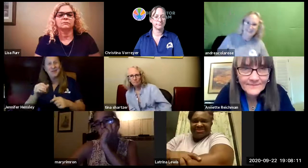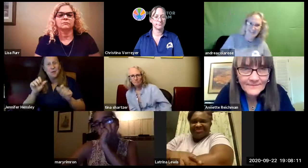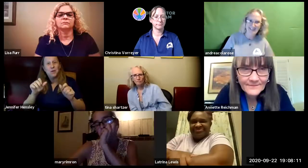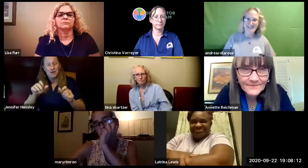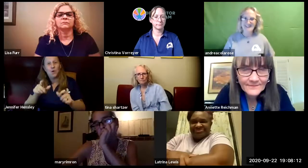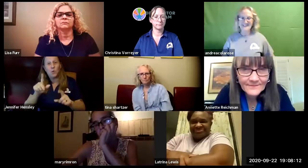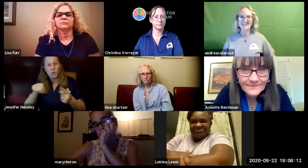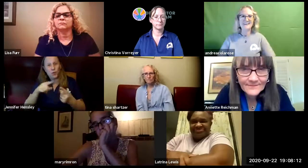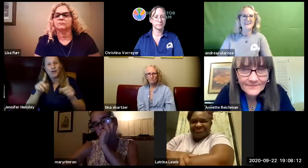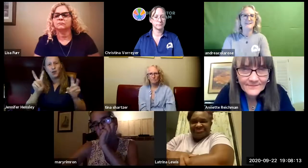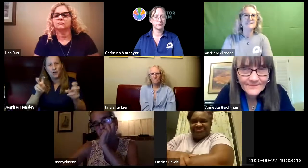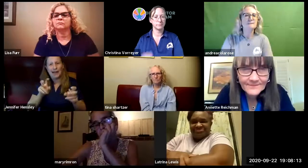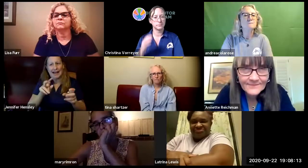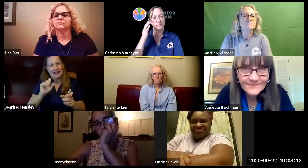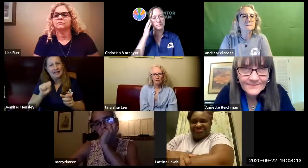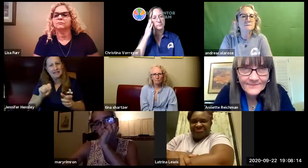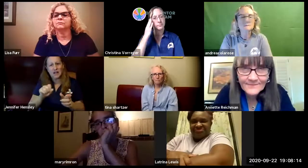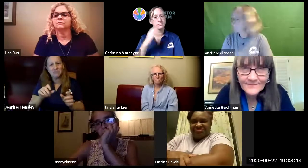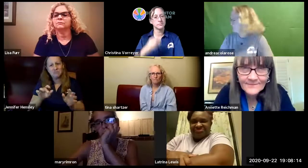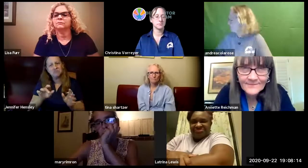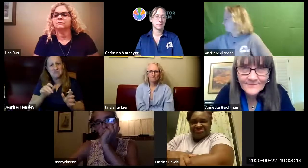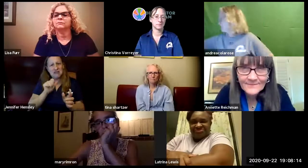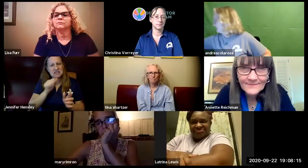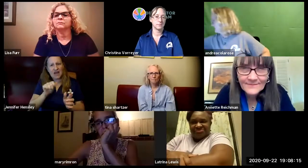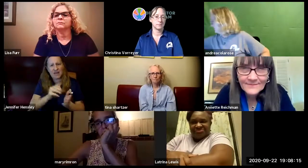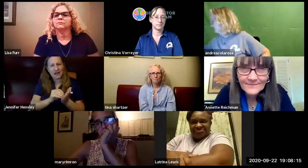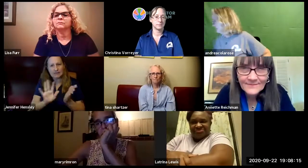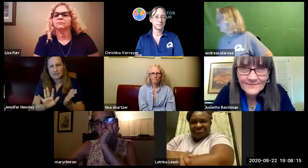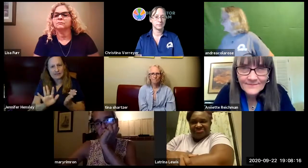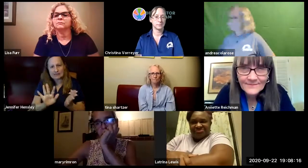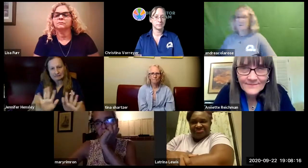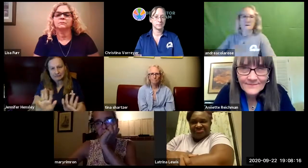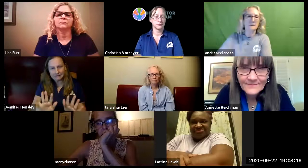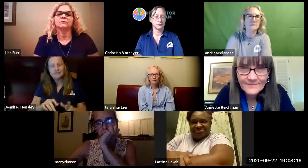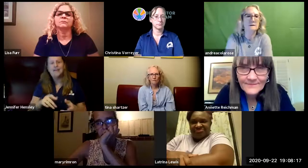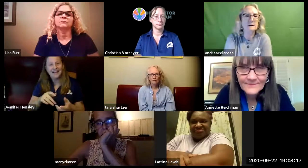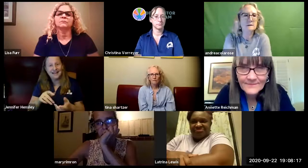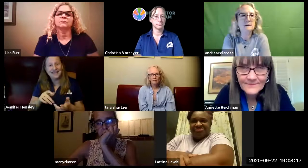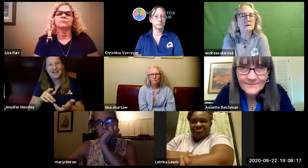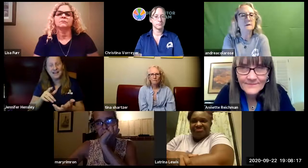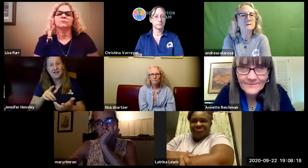tests involved and